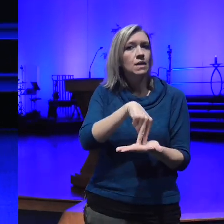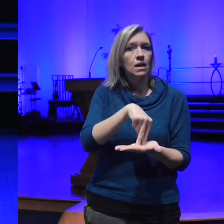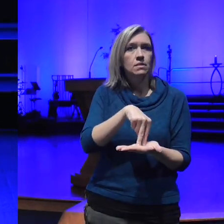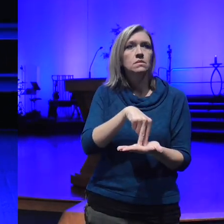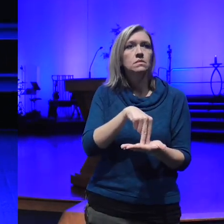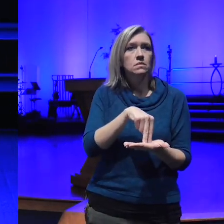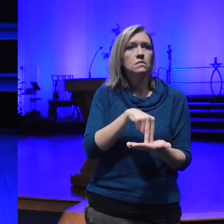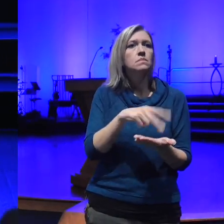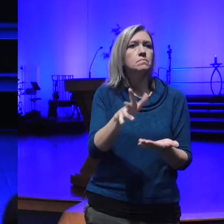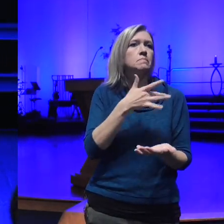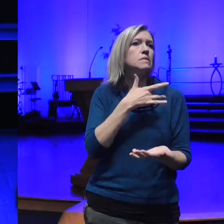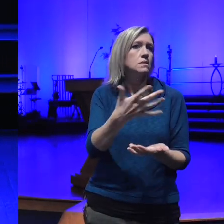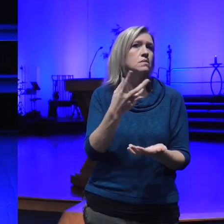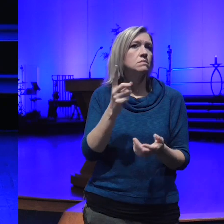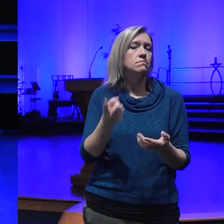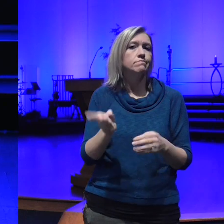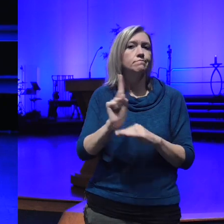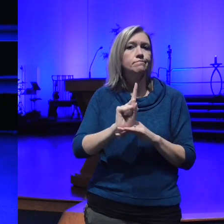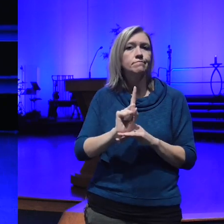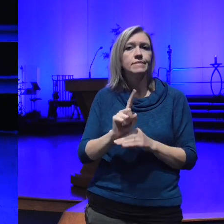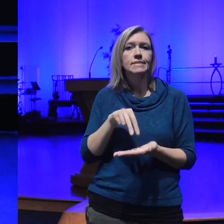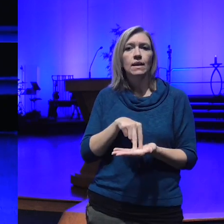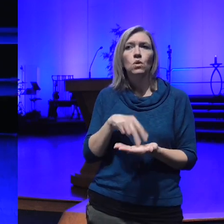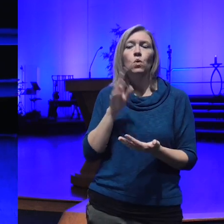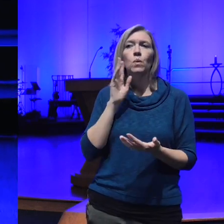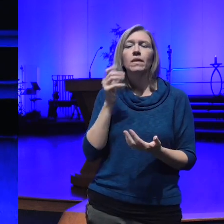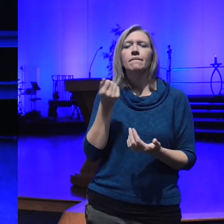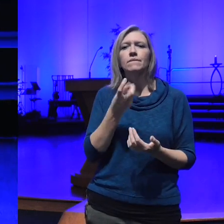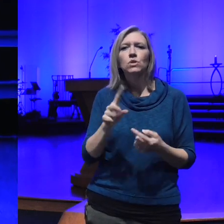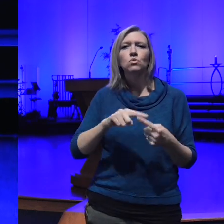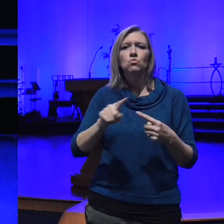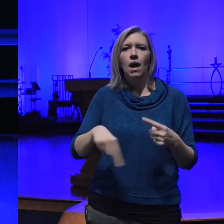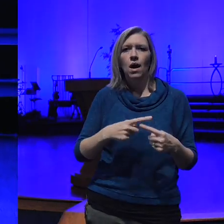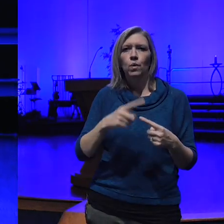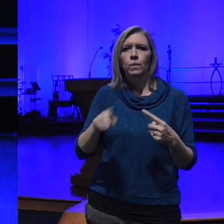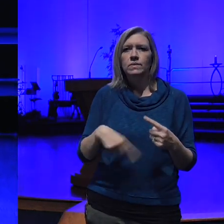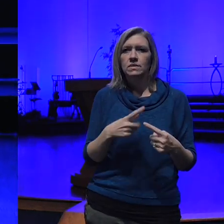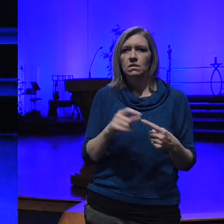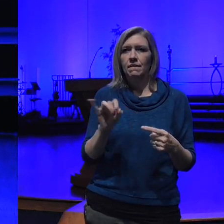we're going to do a couple rounds of tonglin and then I'll do a normal prayer that we're all used